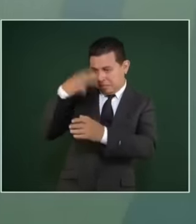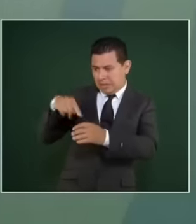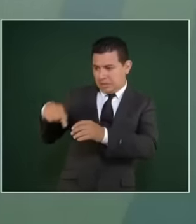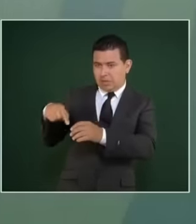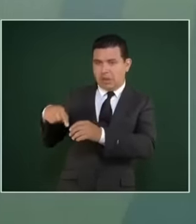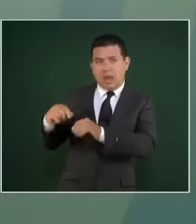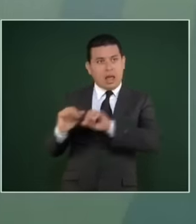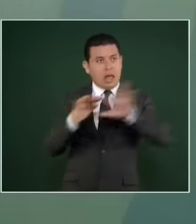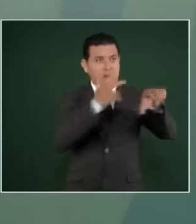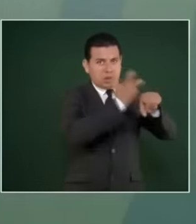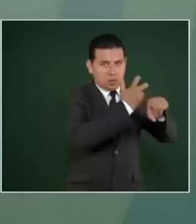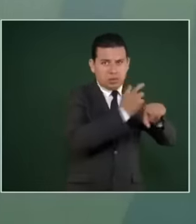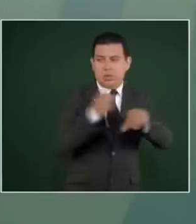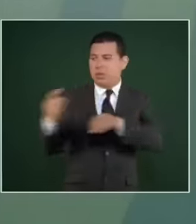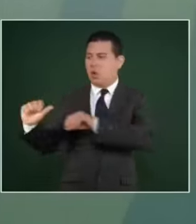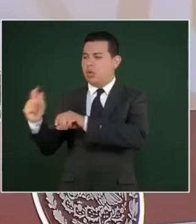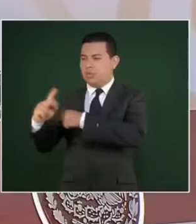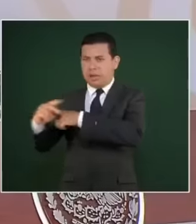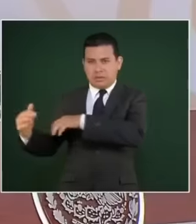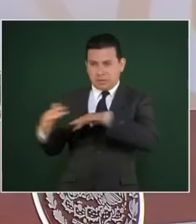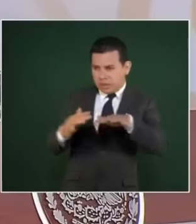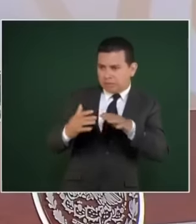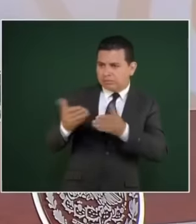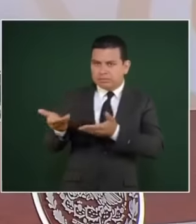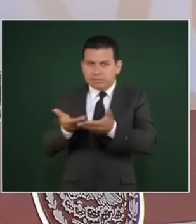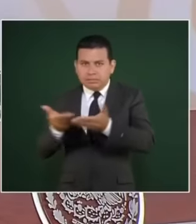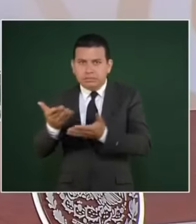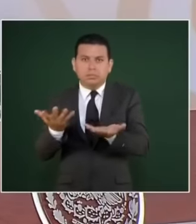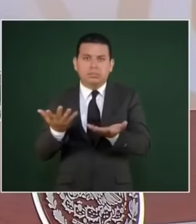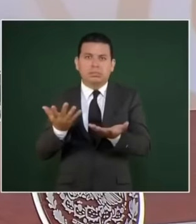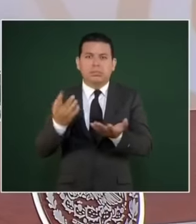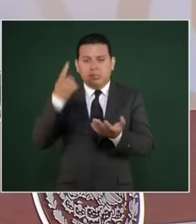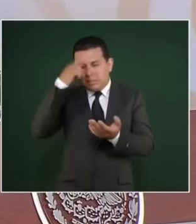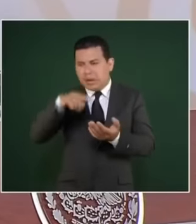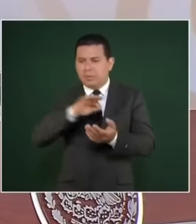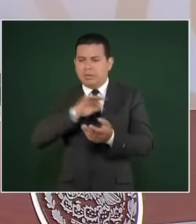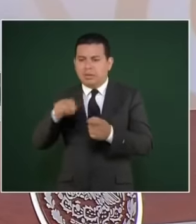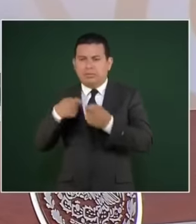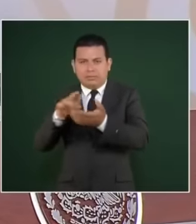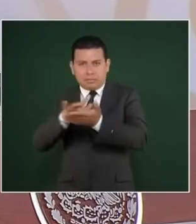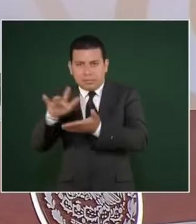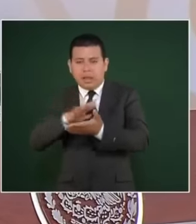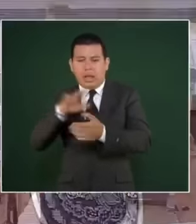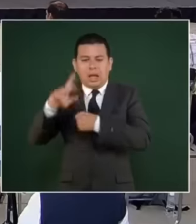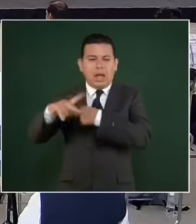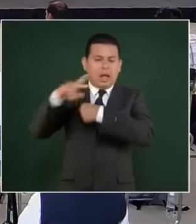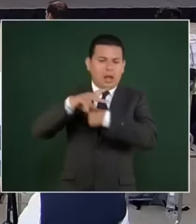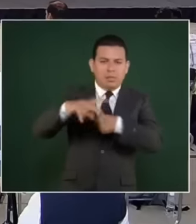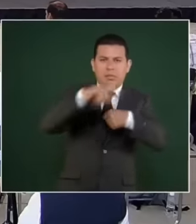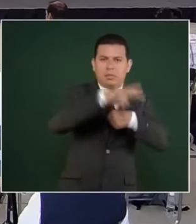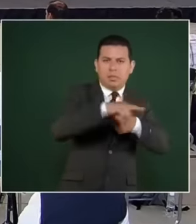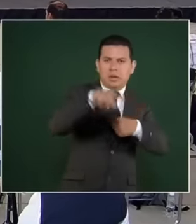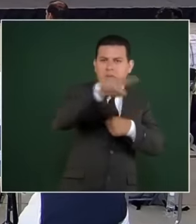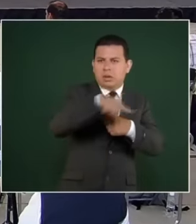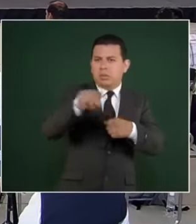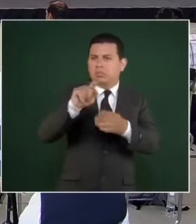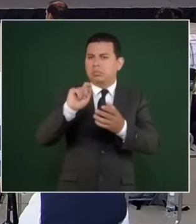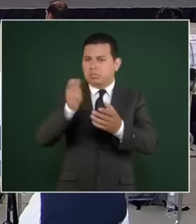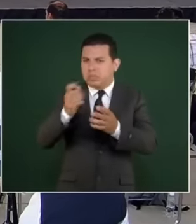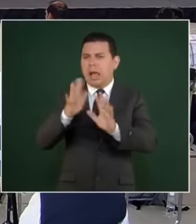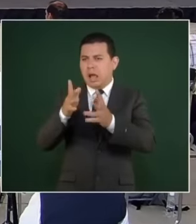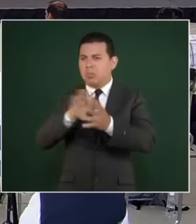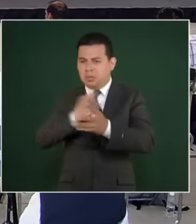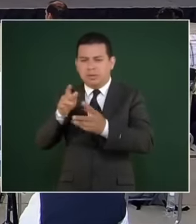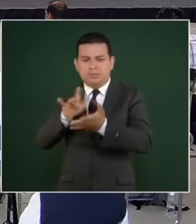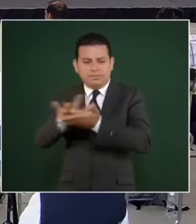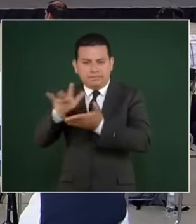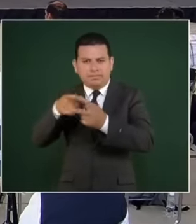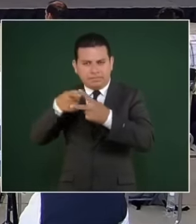there is work and there are employment possibilities but there are countries that have very difficult situations Why